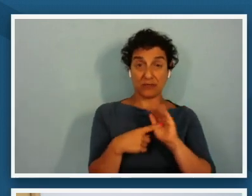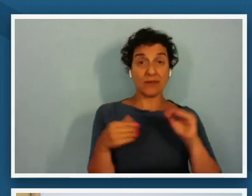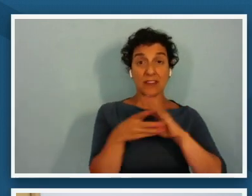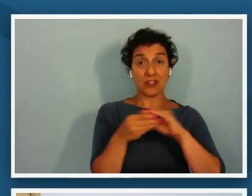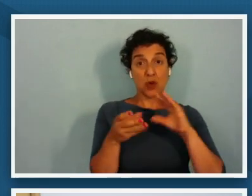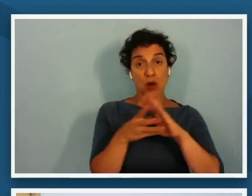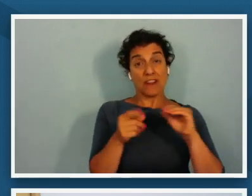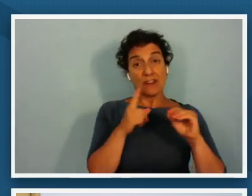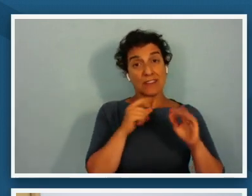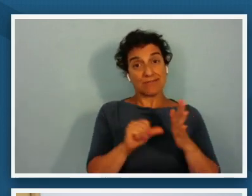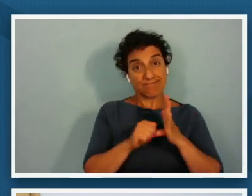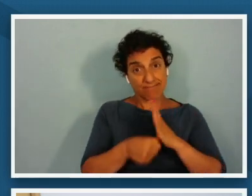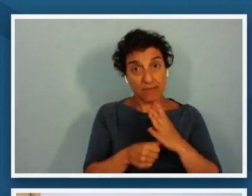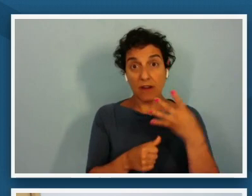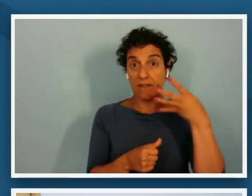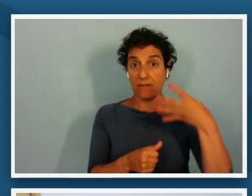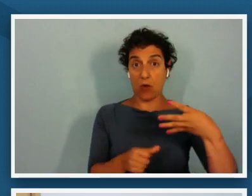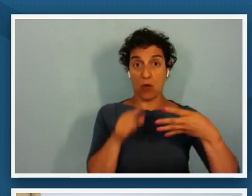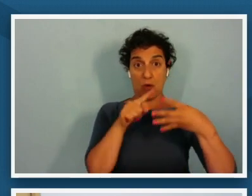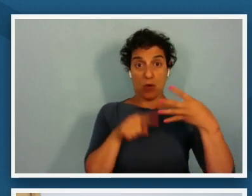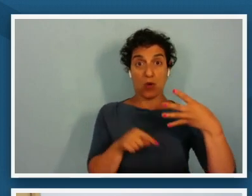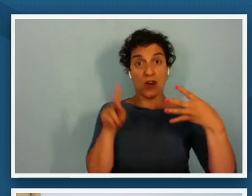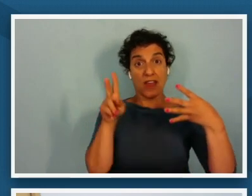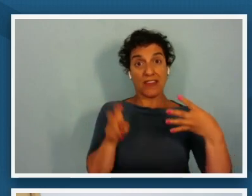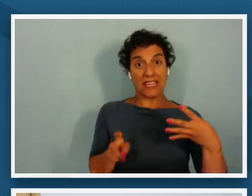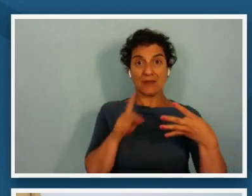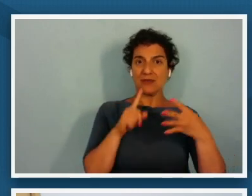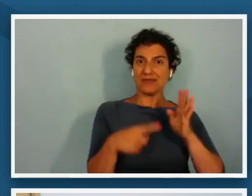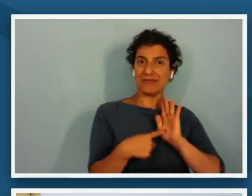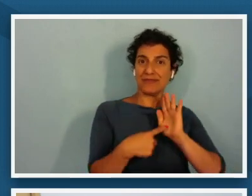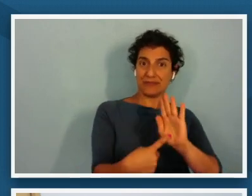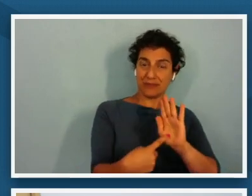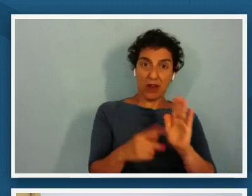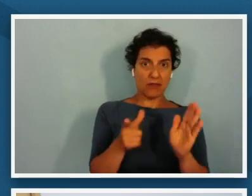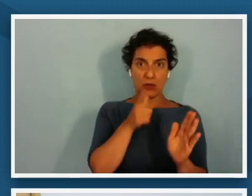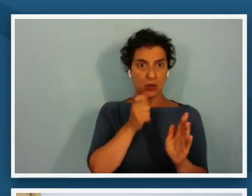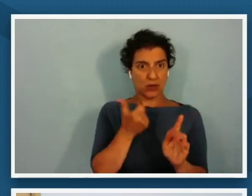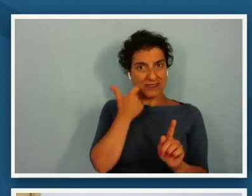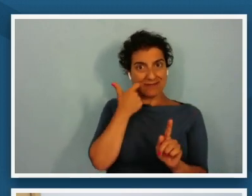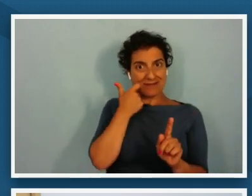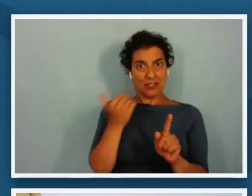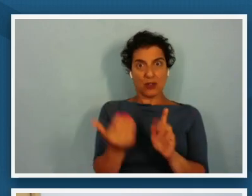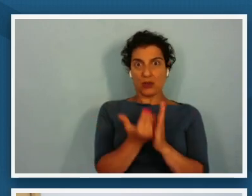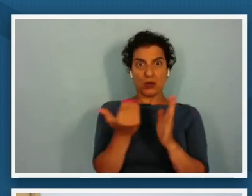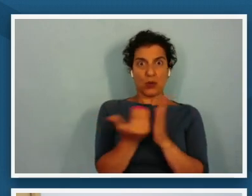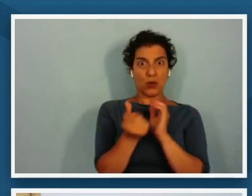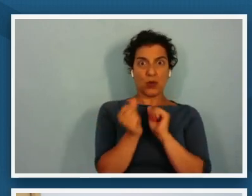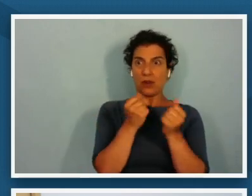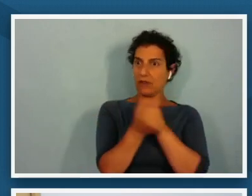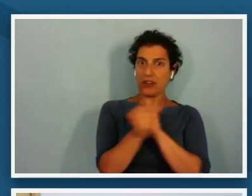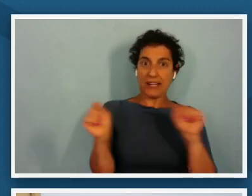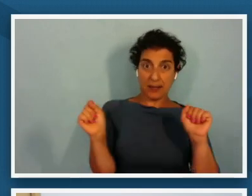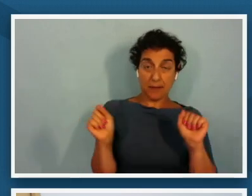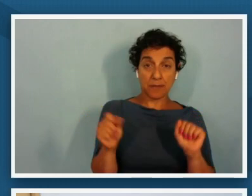four themes to showcase the desires of the newly freed and so in the exhibition